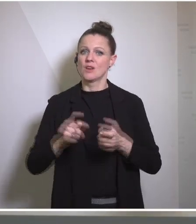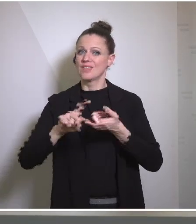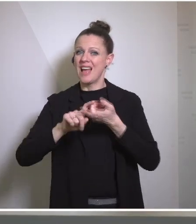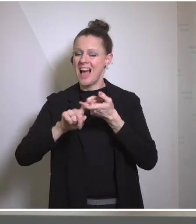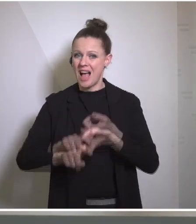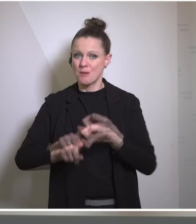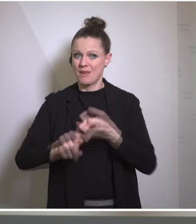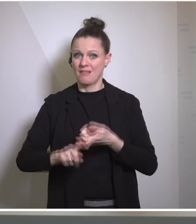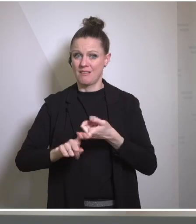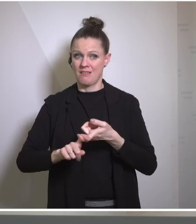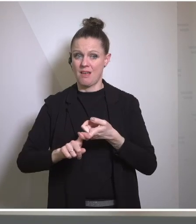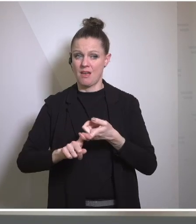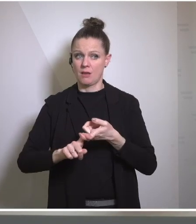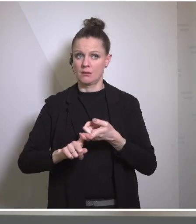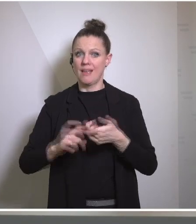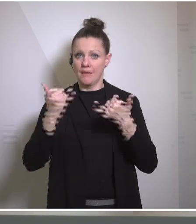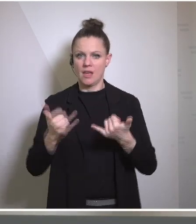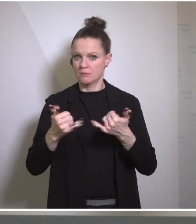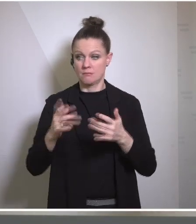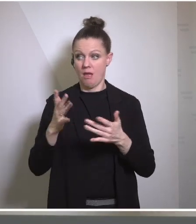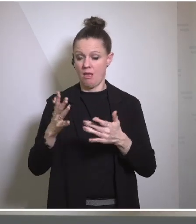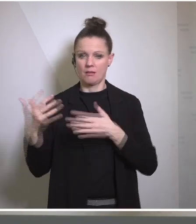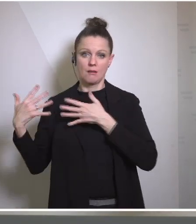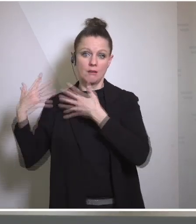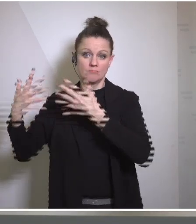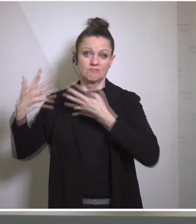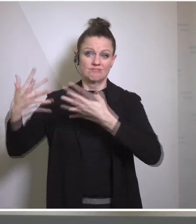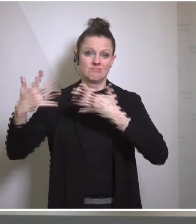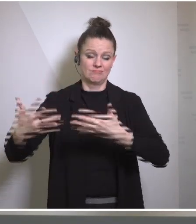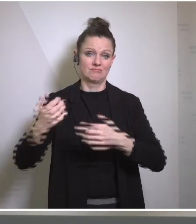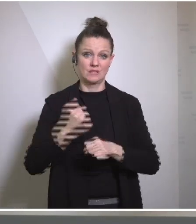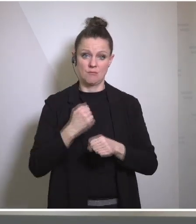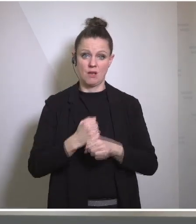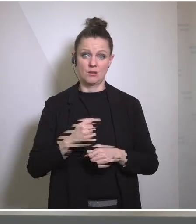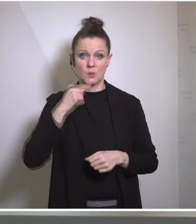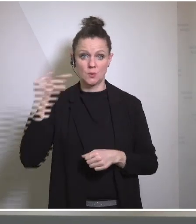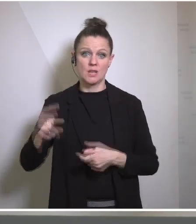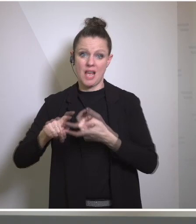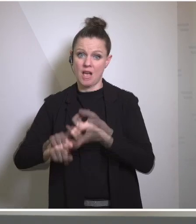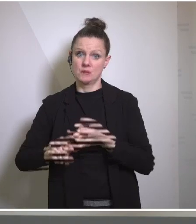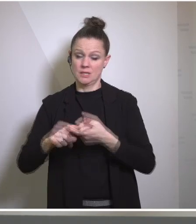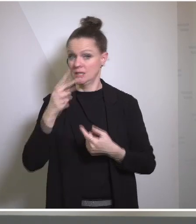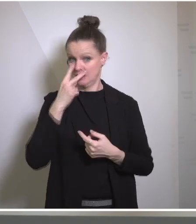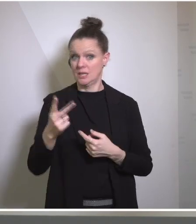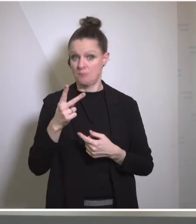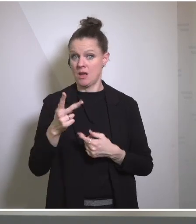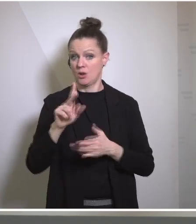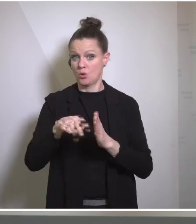decades in Europe on Russian energy, well, we see the consequence and the price of that. And that's